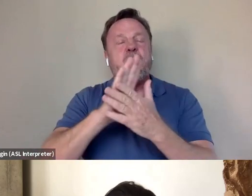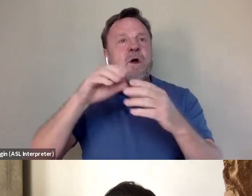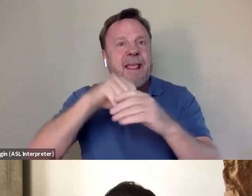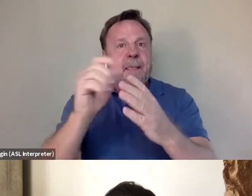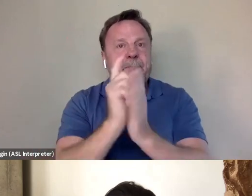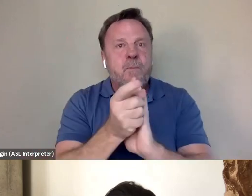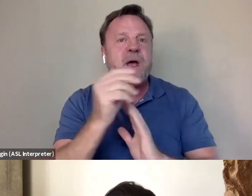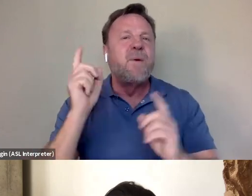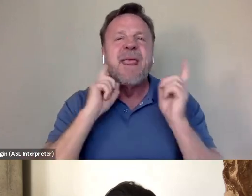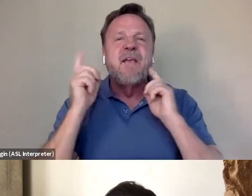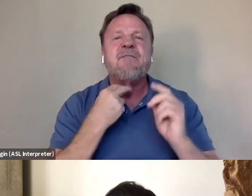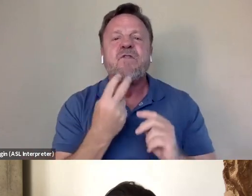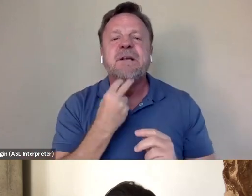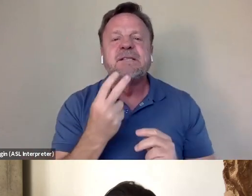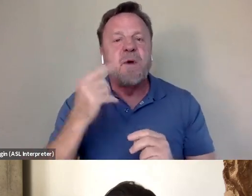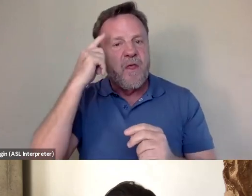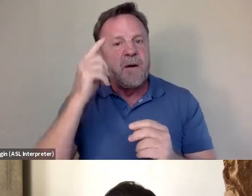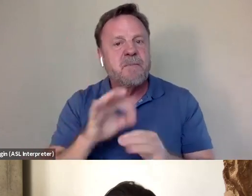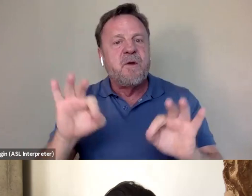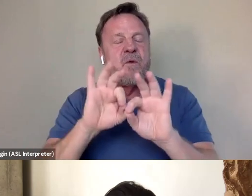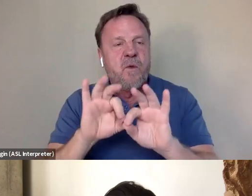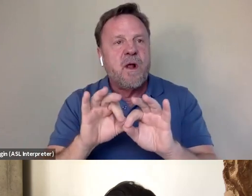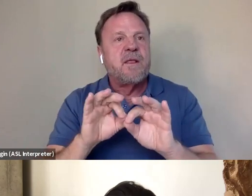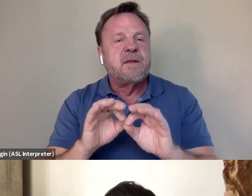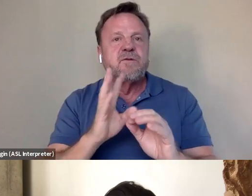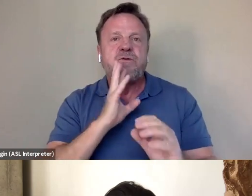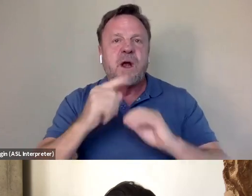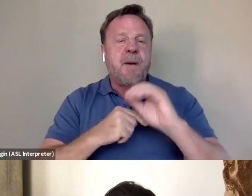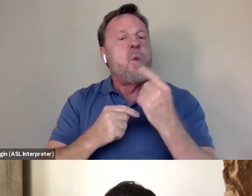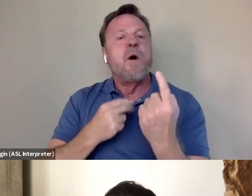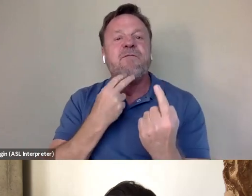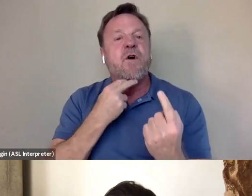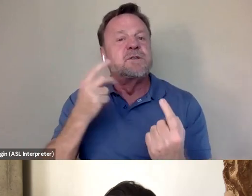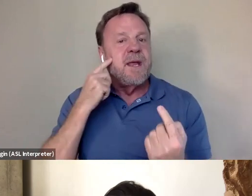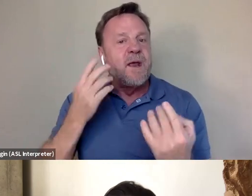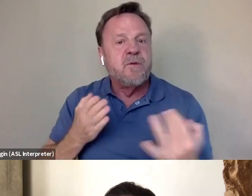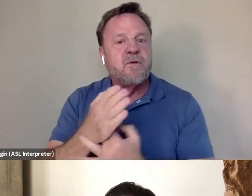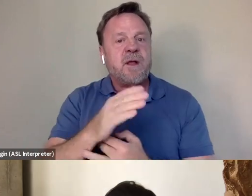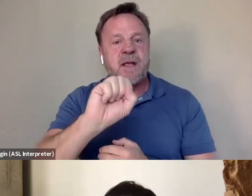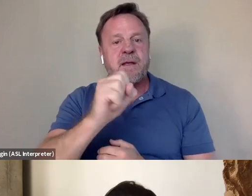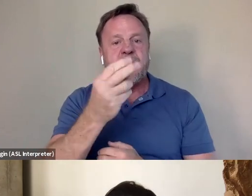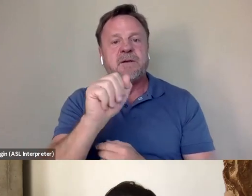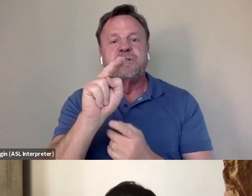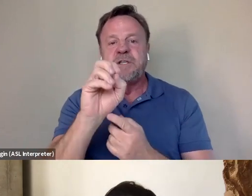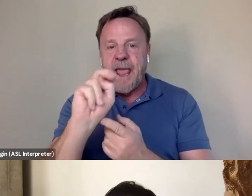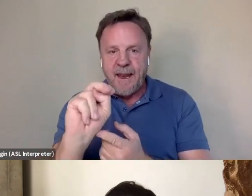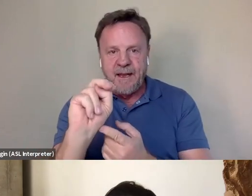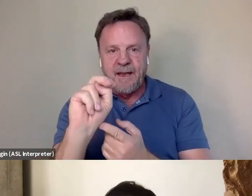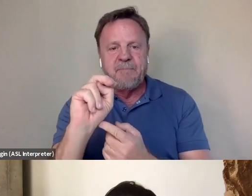And I thought it'd be worth drilling into one voice we hear quite a bit throughout the movie and that Shannon's, and I'd love to hear from you Bao